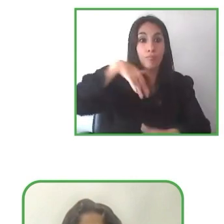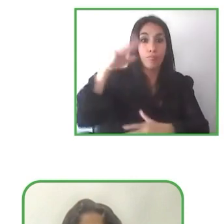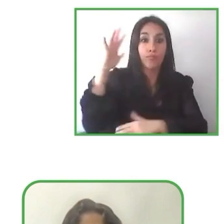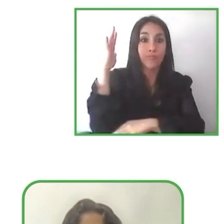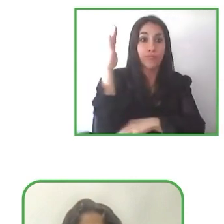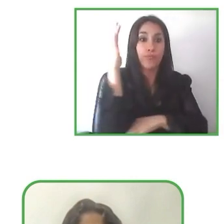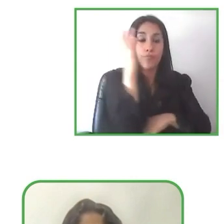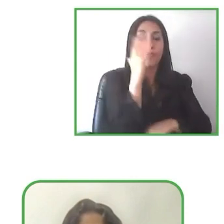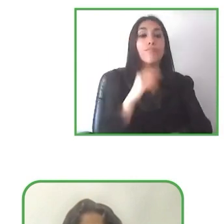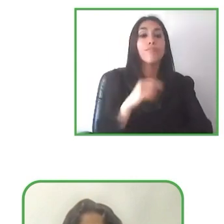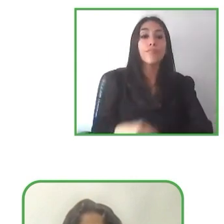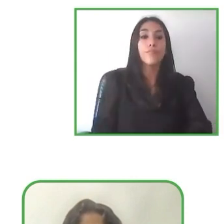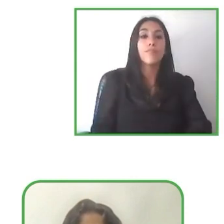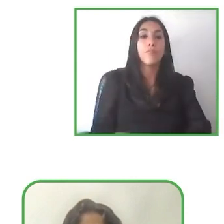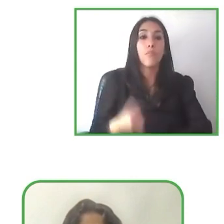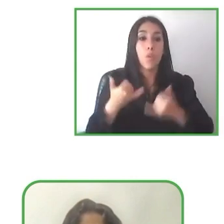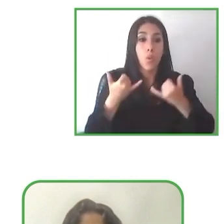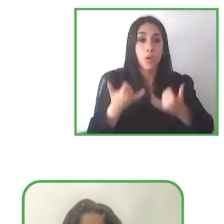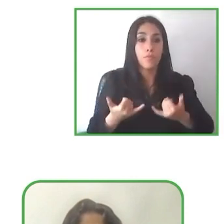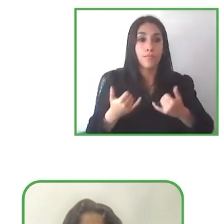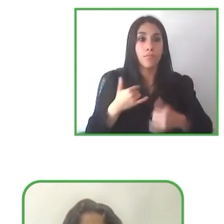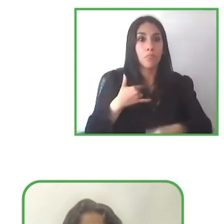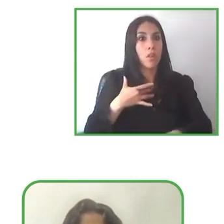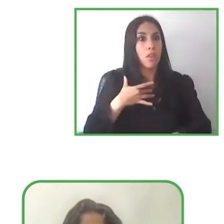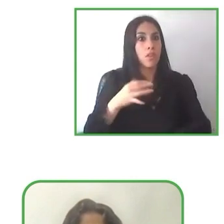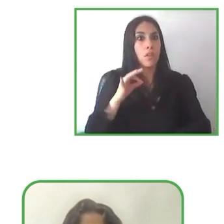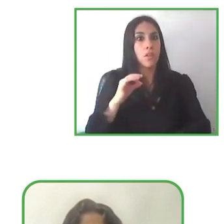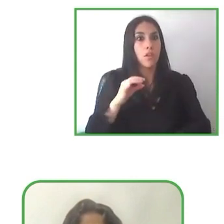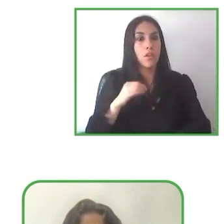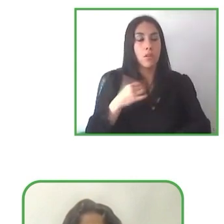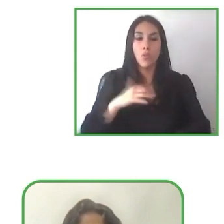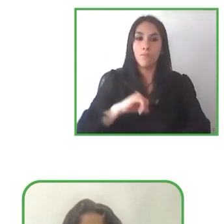And these is I'm so proud of that. We are going to finish here.